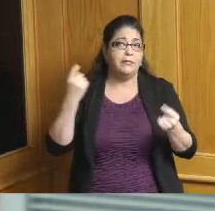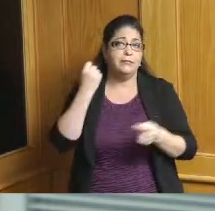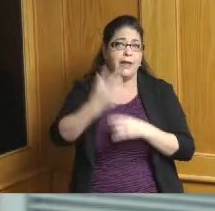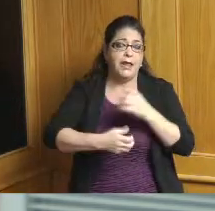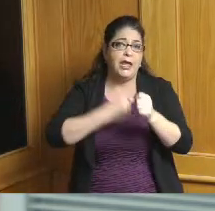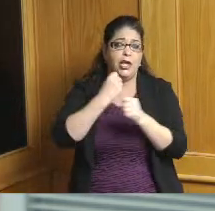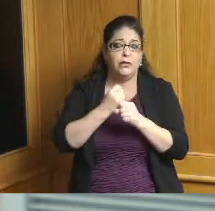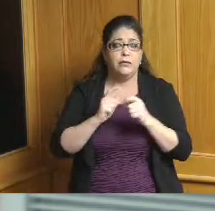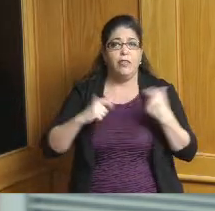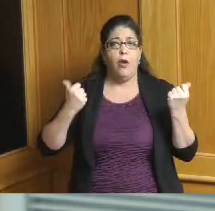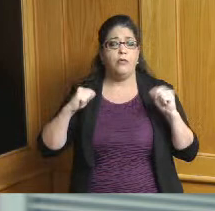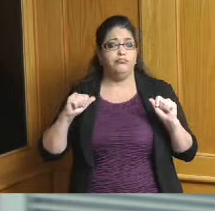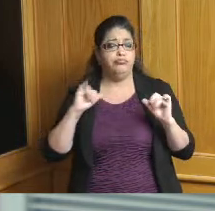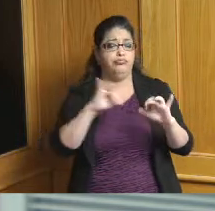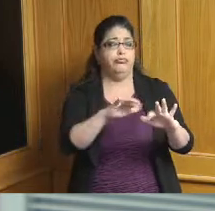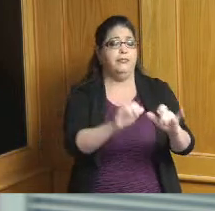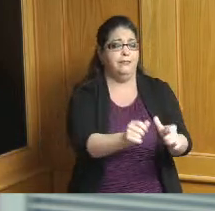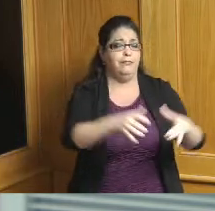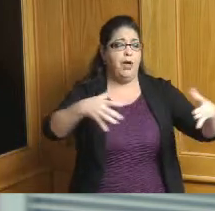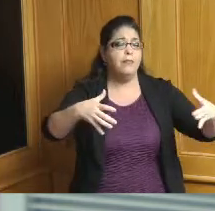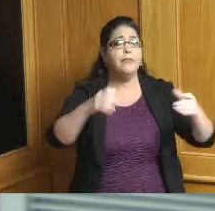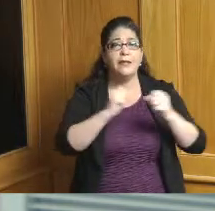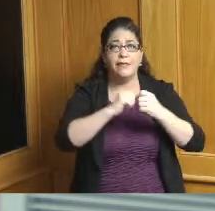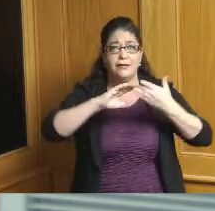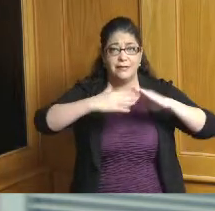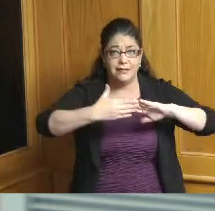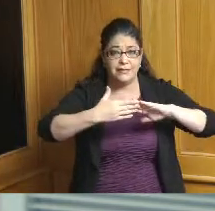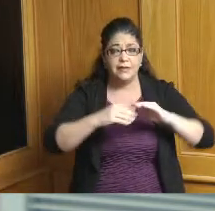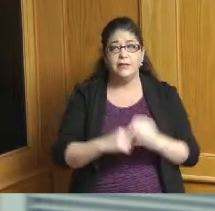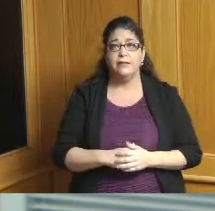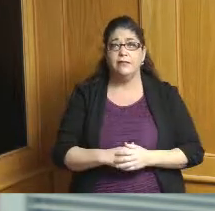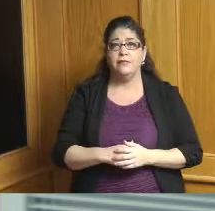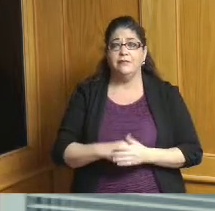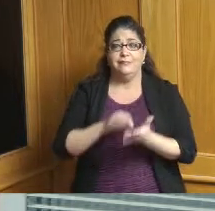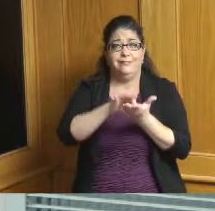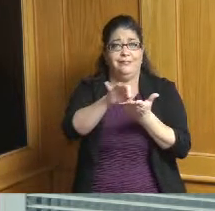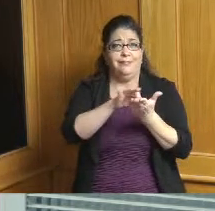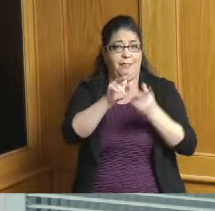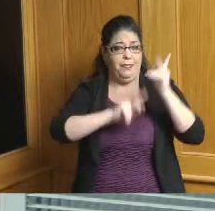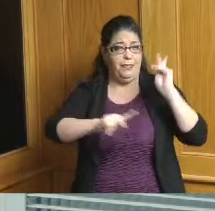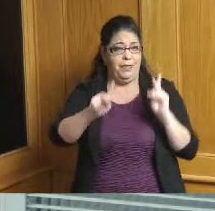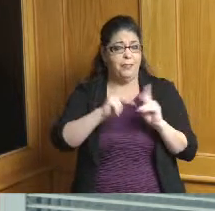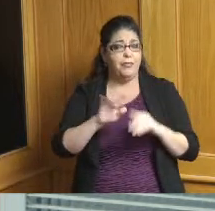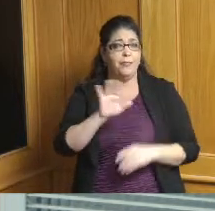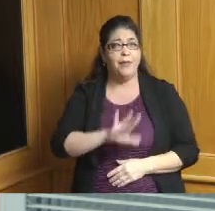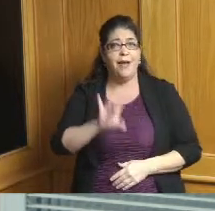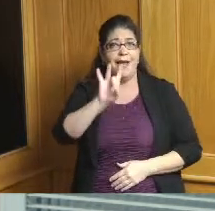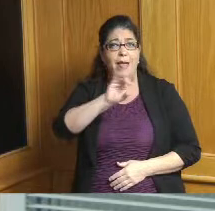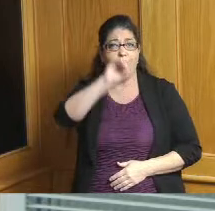population growth in the city the recent census numbers apparently we grew about eight percent and